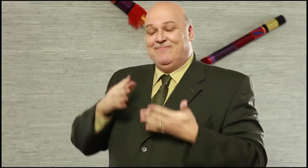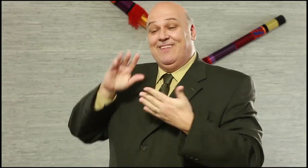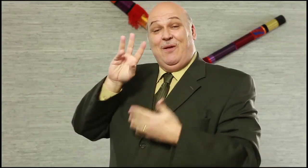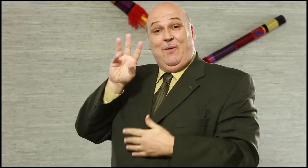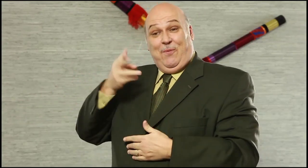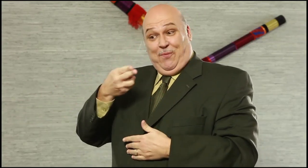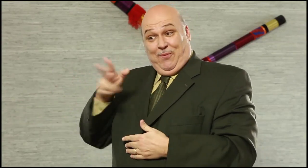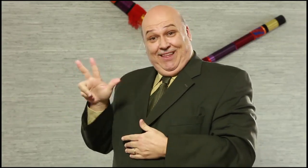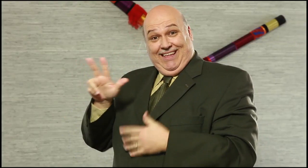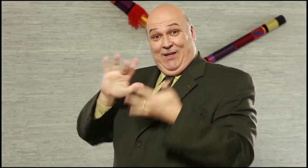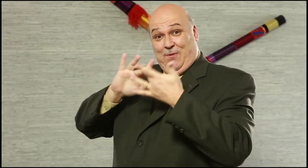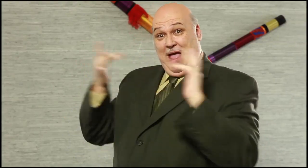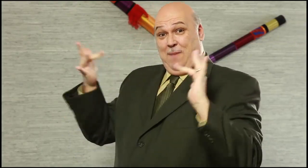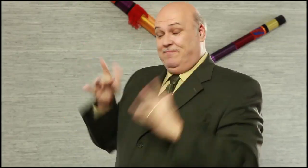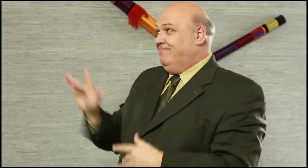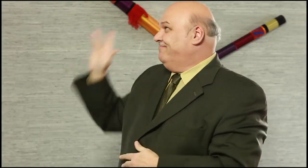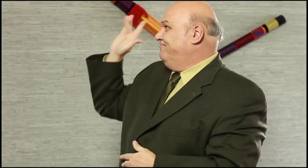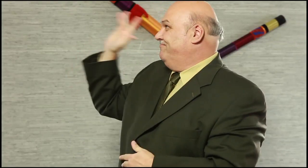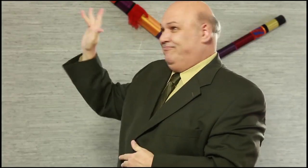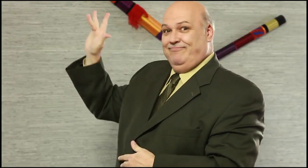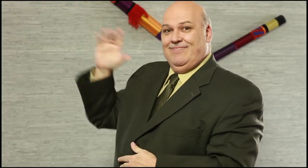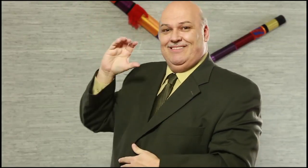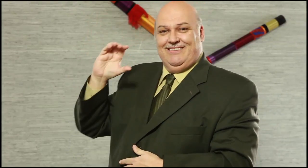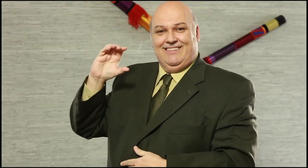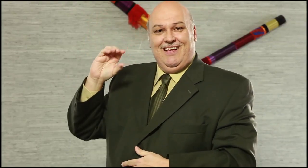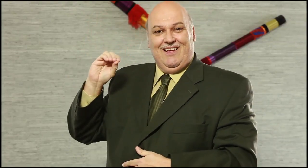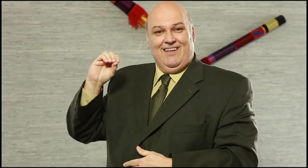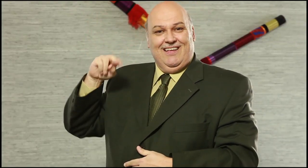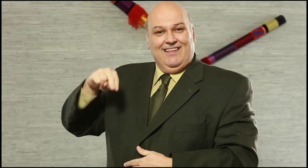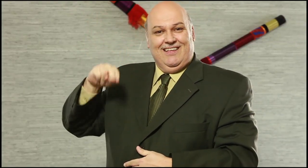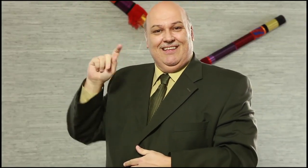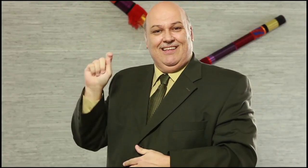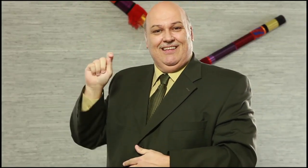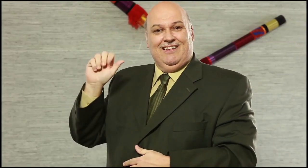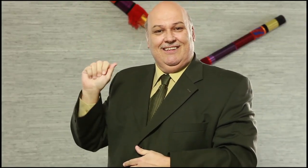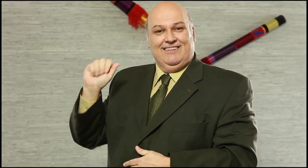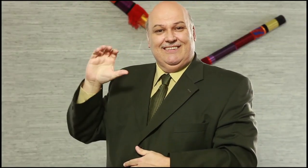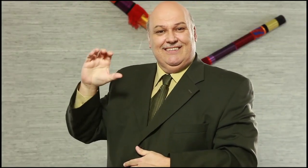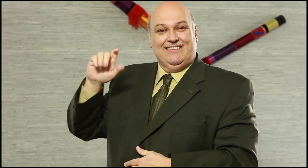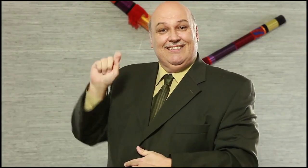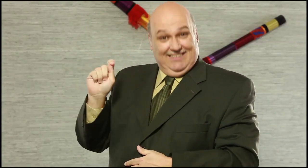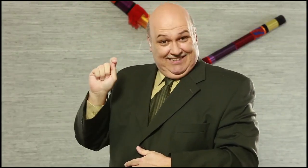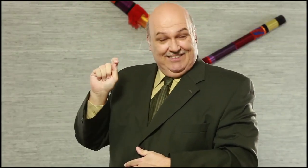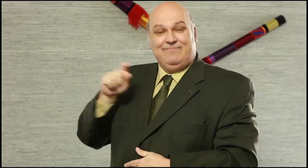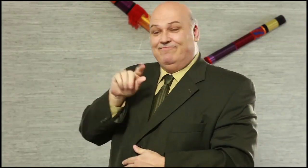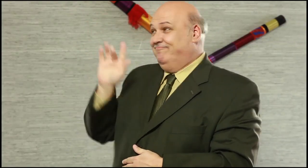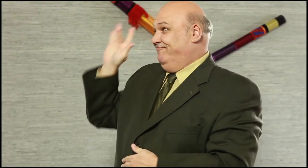can share your photos of your DeafWaves party